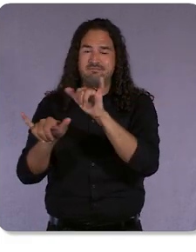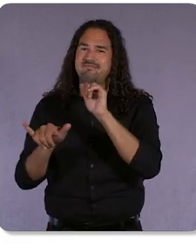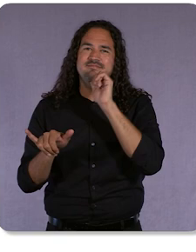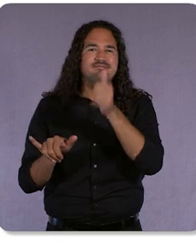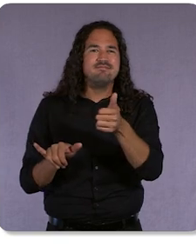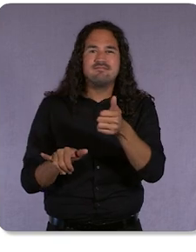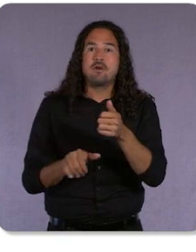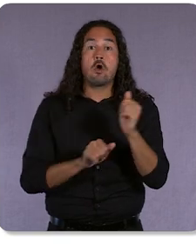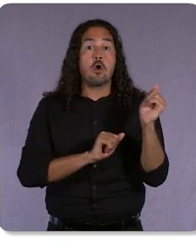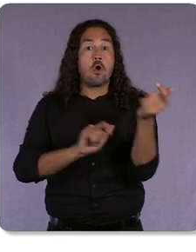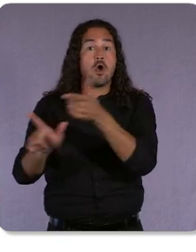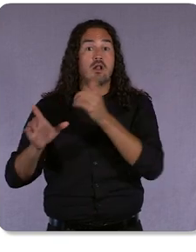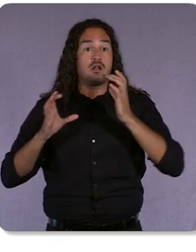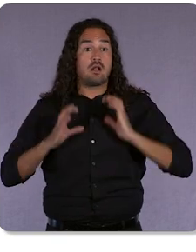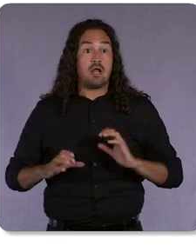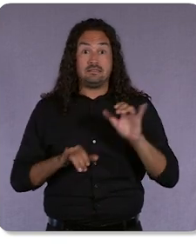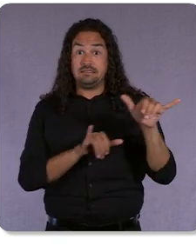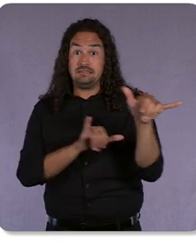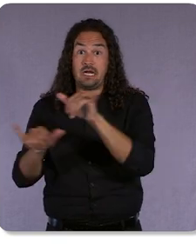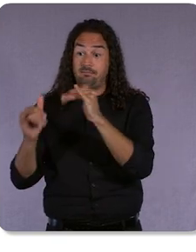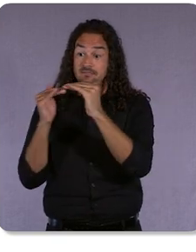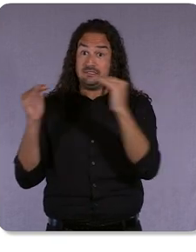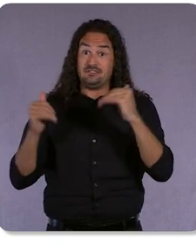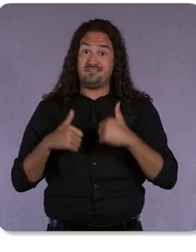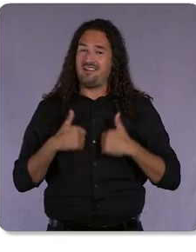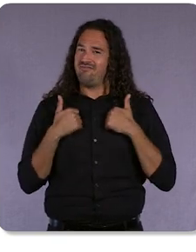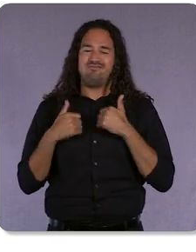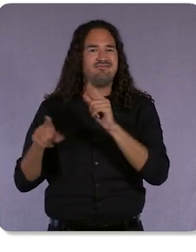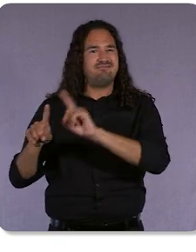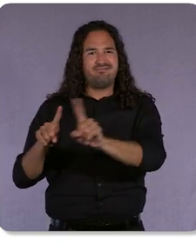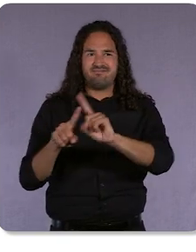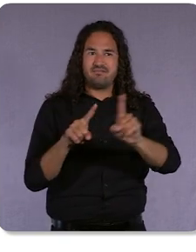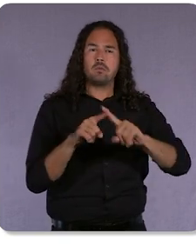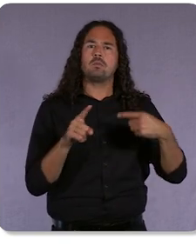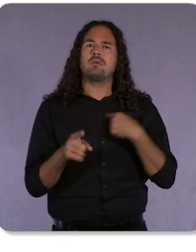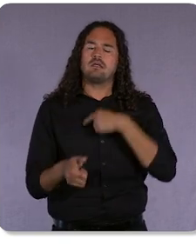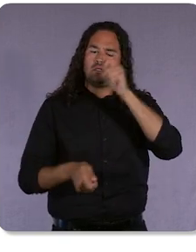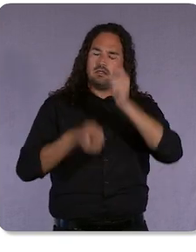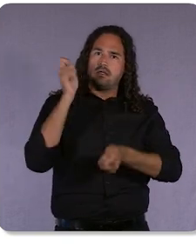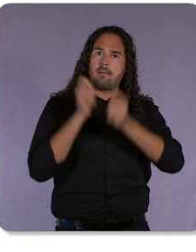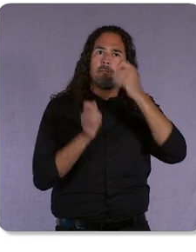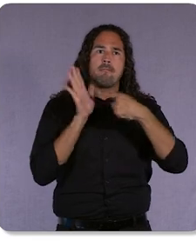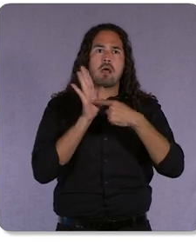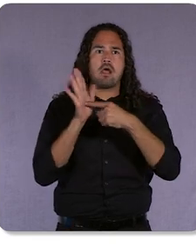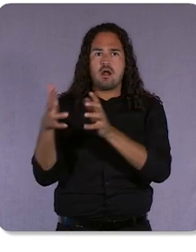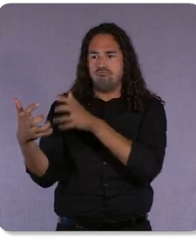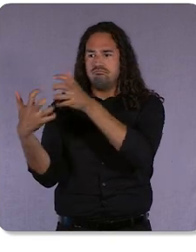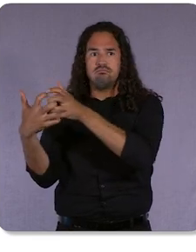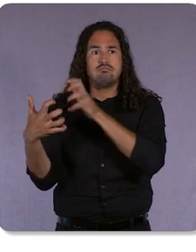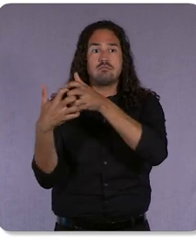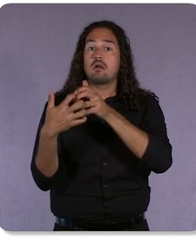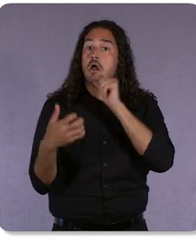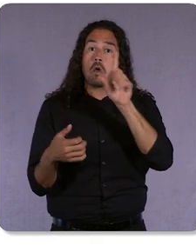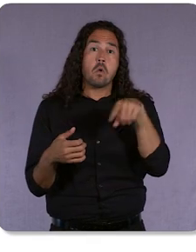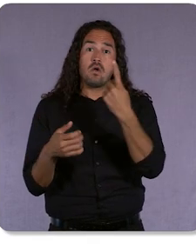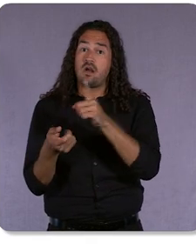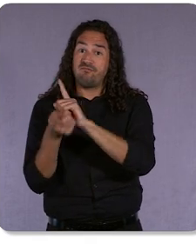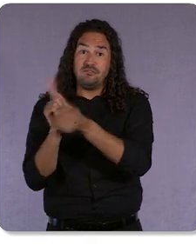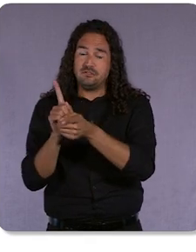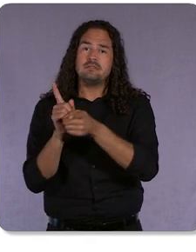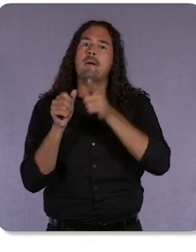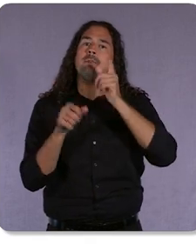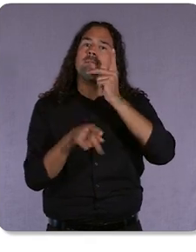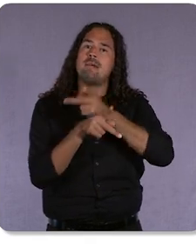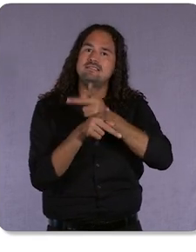So we tweak the model to not only conversion, but retention and experience. We now are able